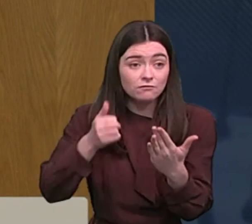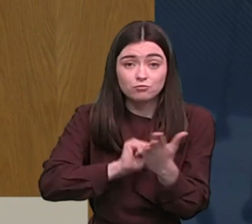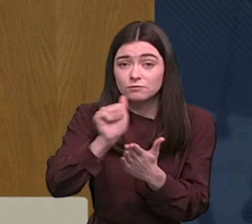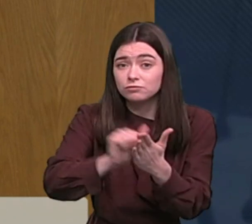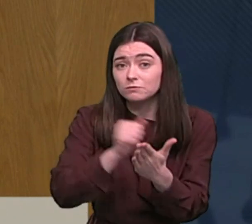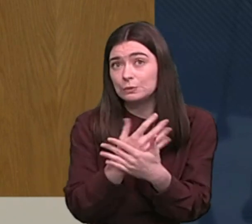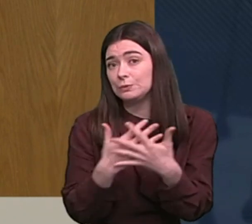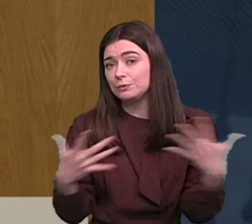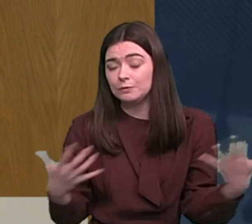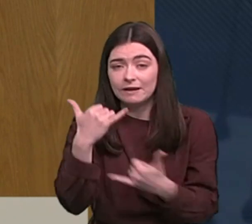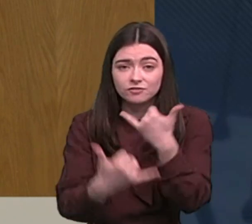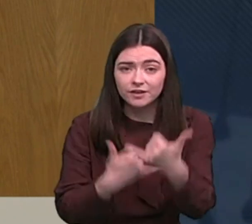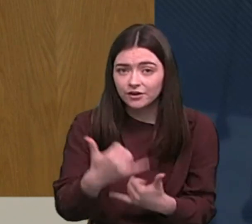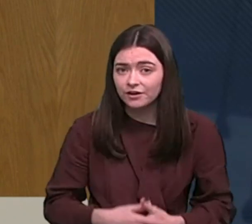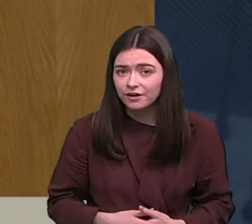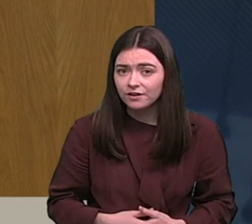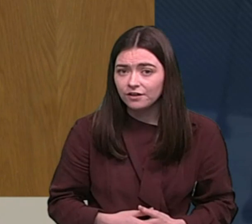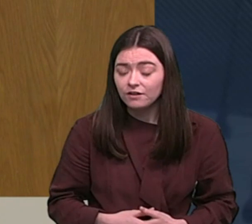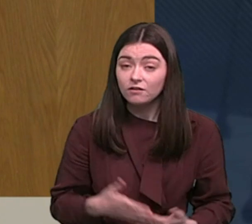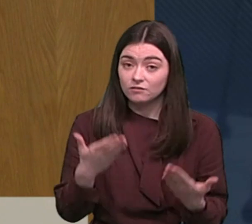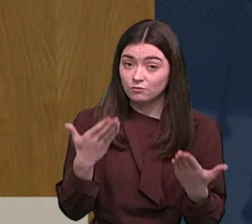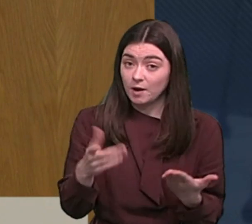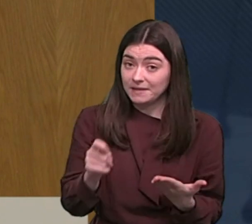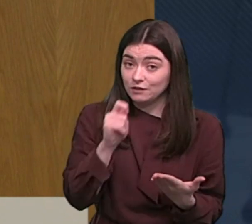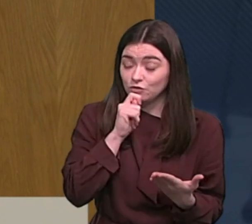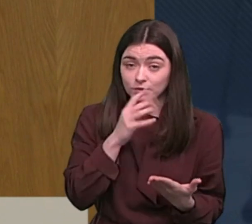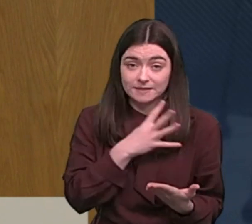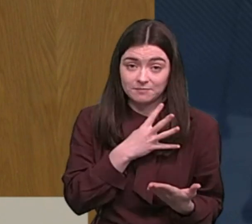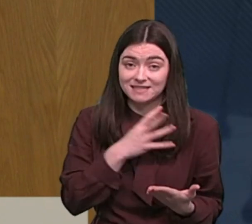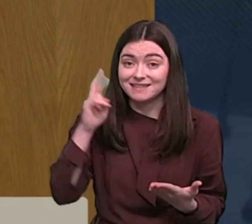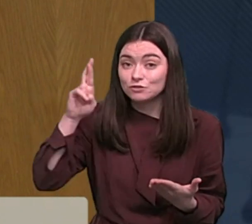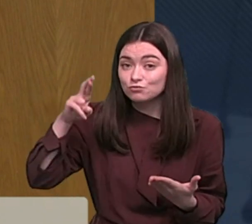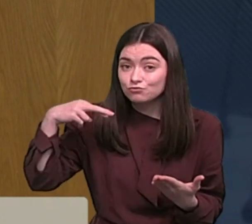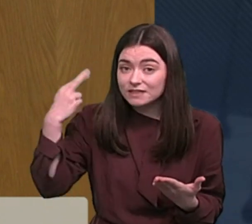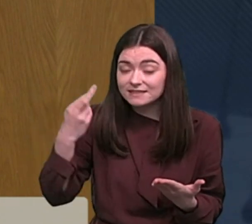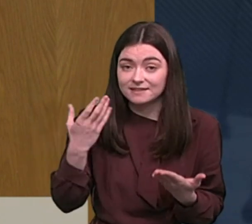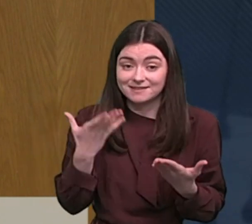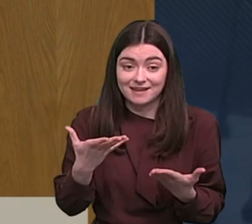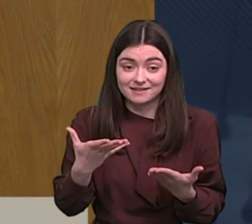the world every year... We are being told at Committee that the reason a congregated setting